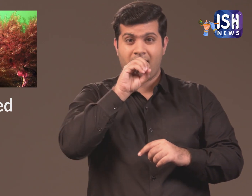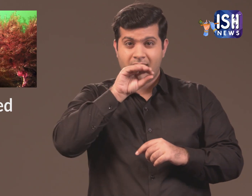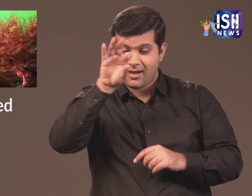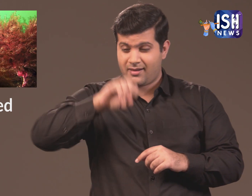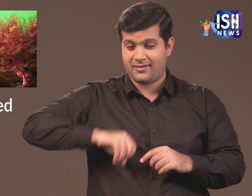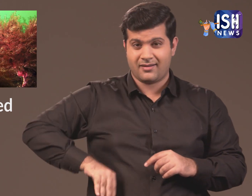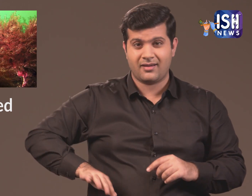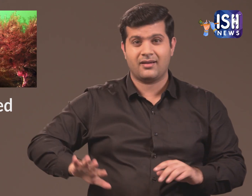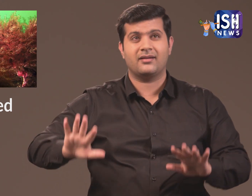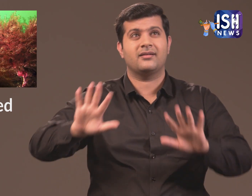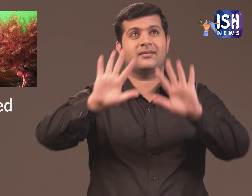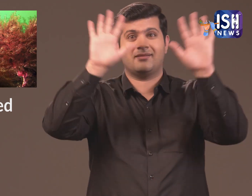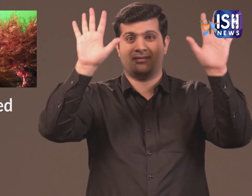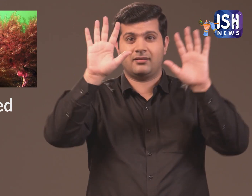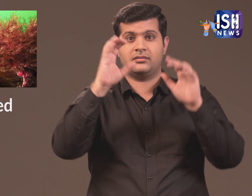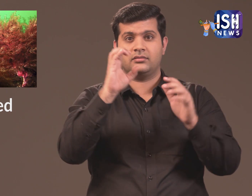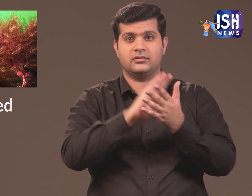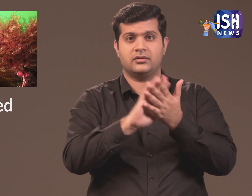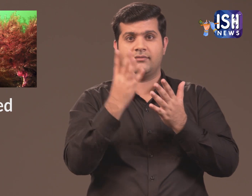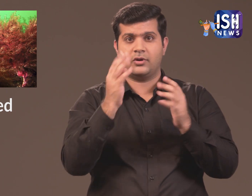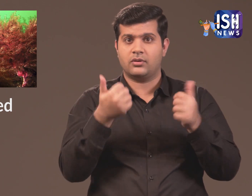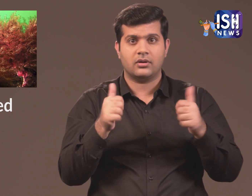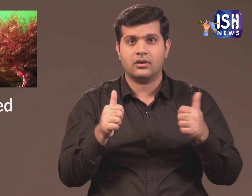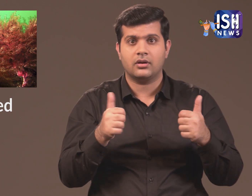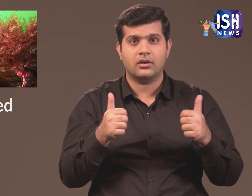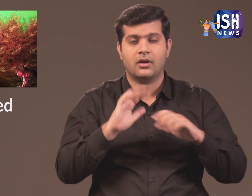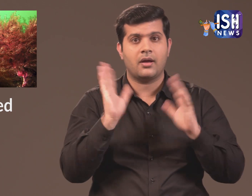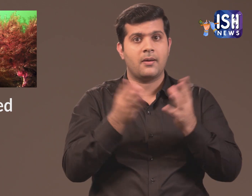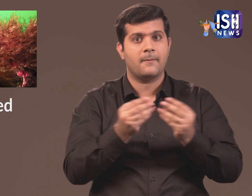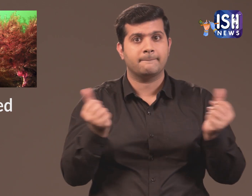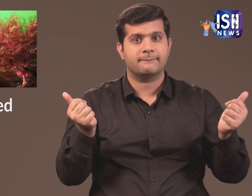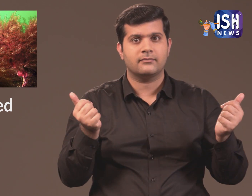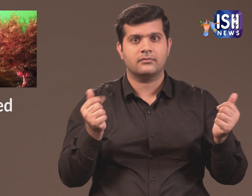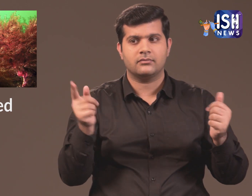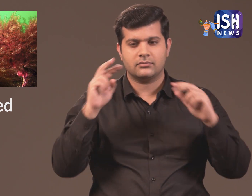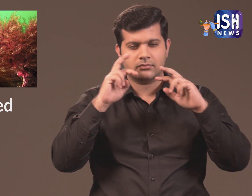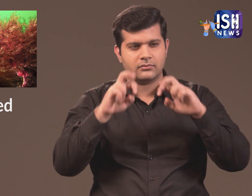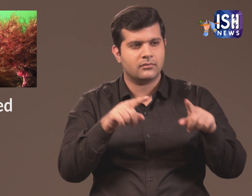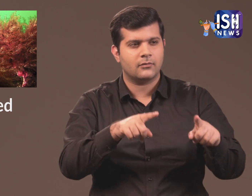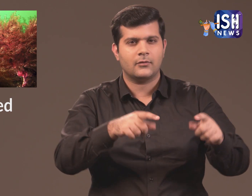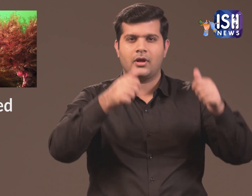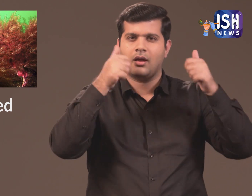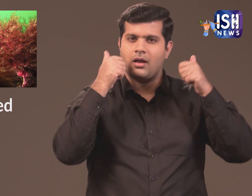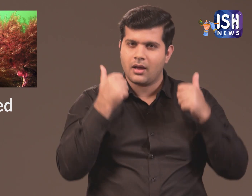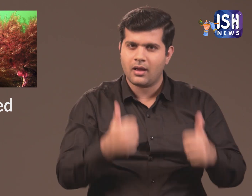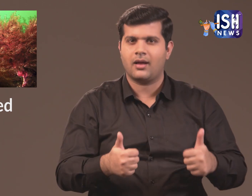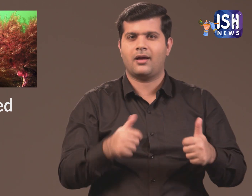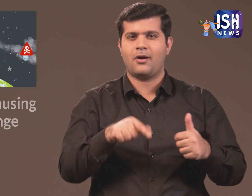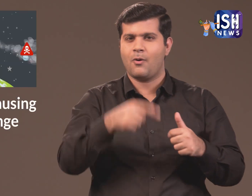The methane released through their farts and burps became zero. The researchers found the perfect solution!